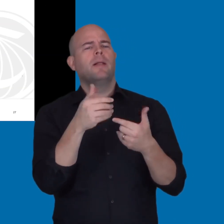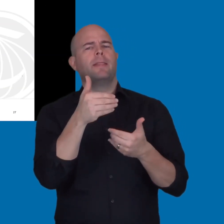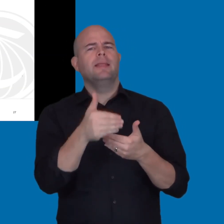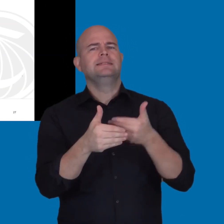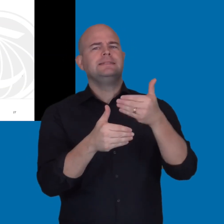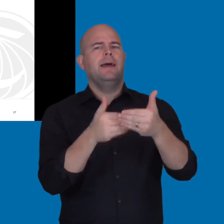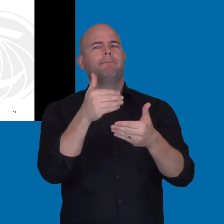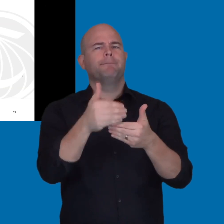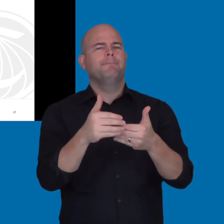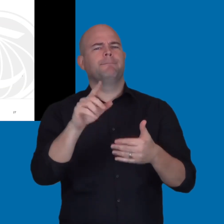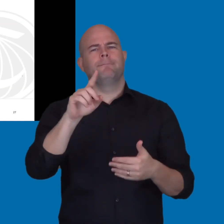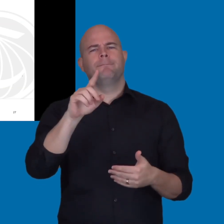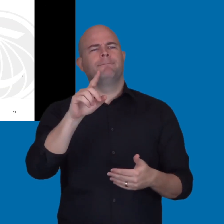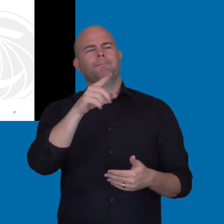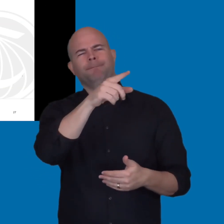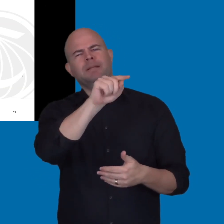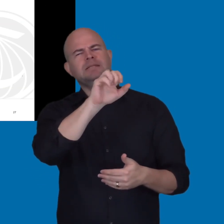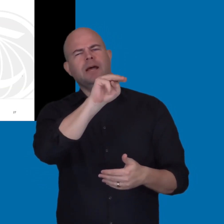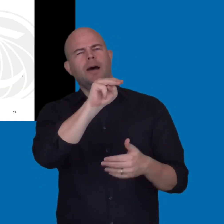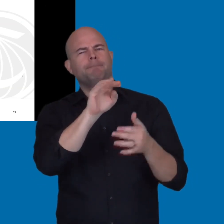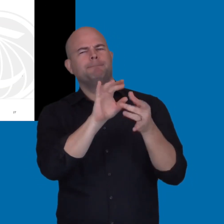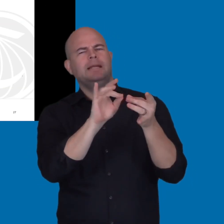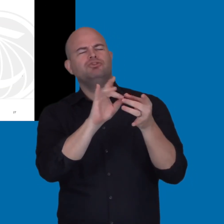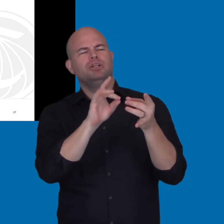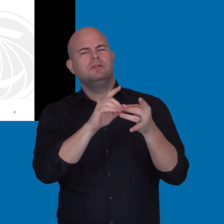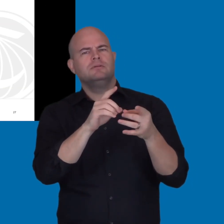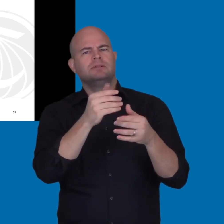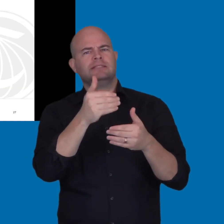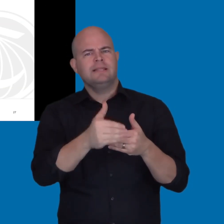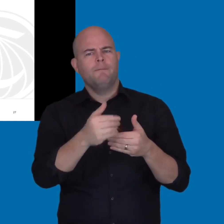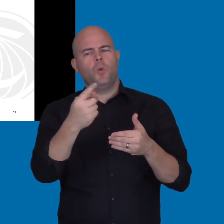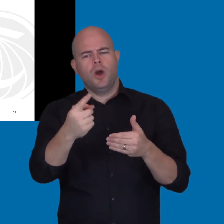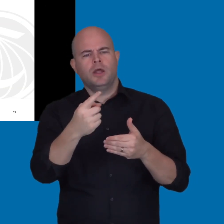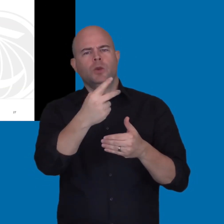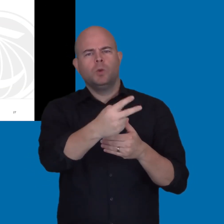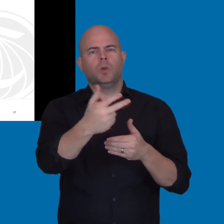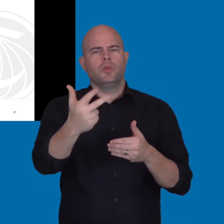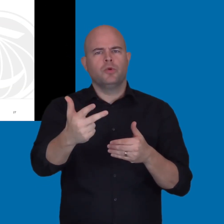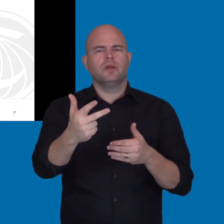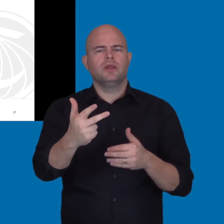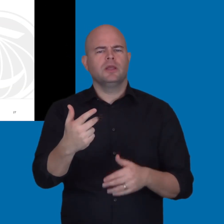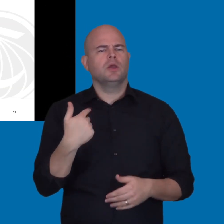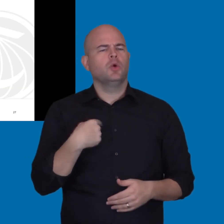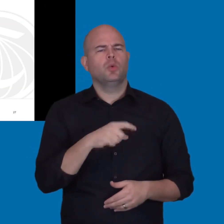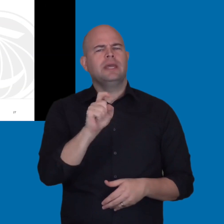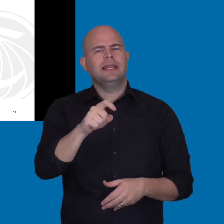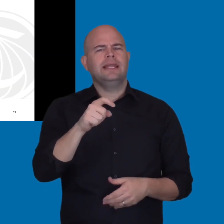So, my question was, in regards to the steps that Dawn just mentioned, Step 1, 2, and 3.